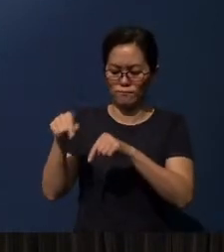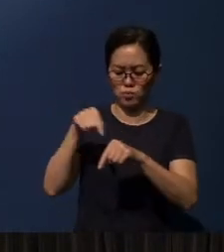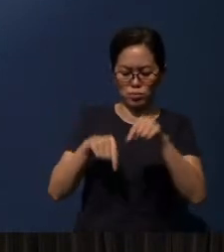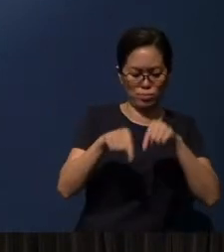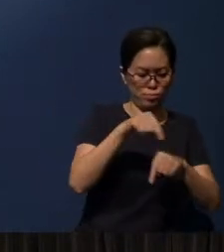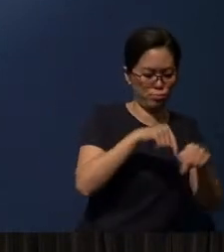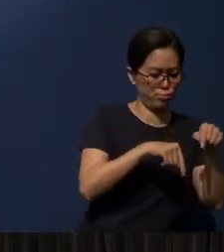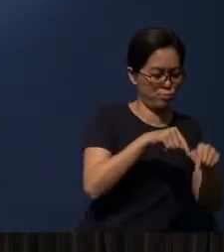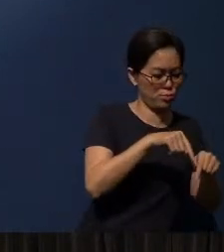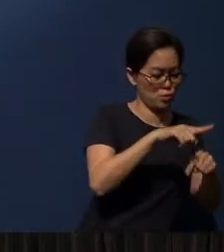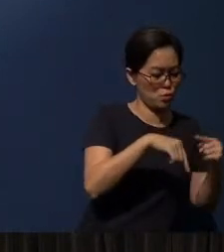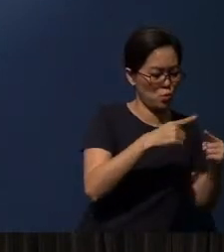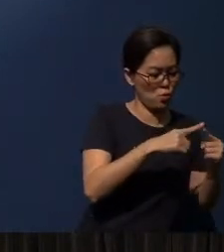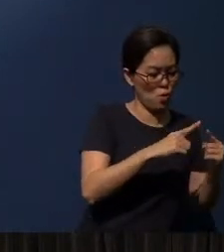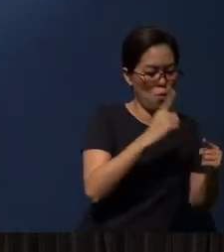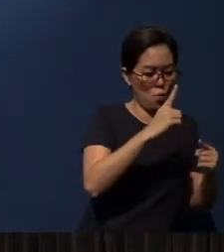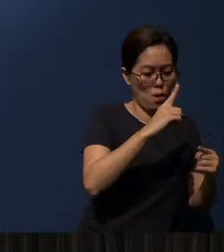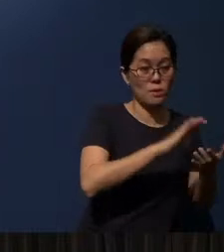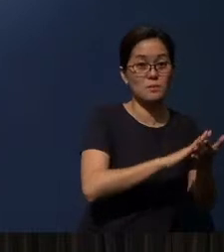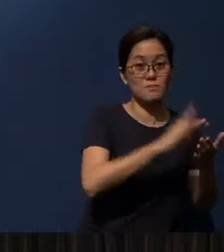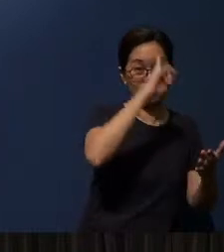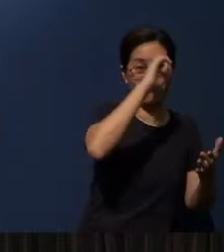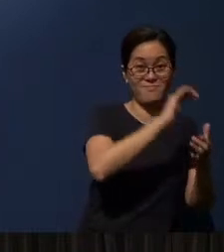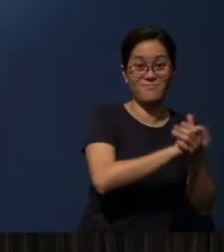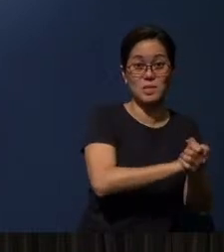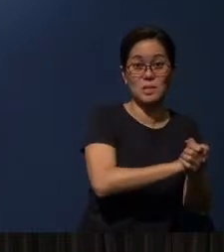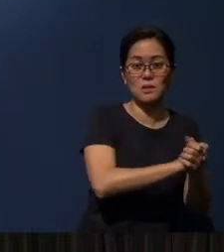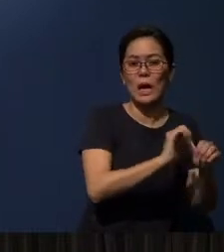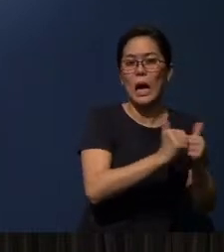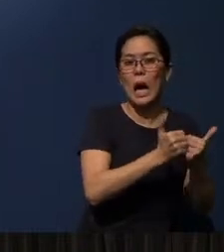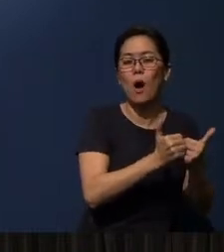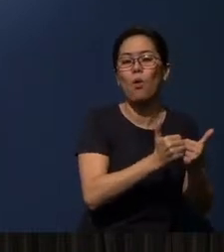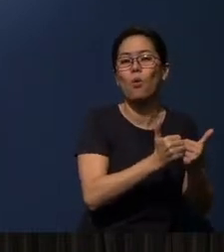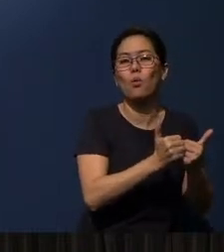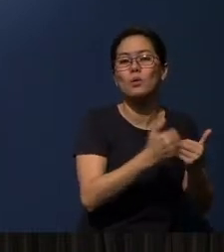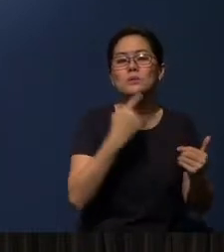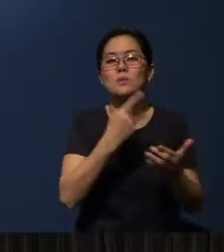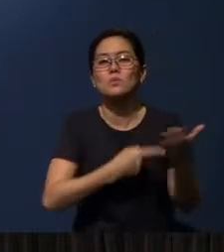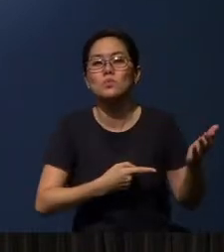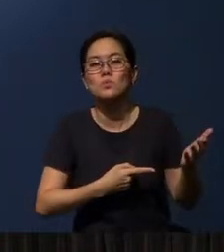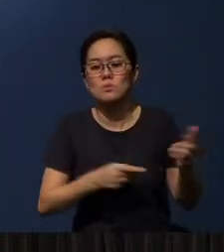when one comes to faith in Christ. And this was what he said, (in sequence).